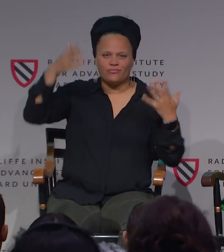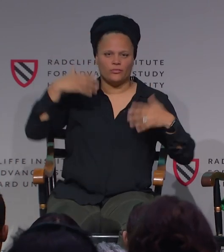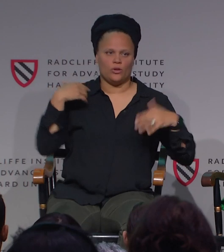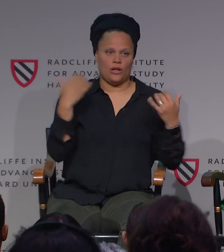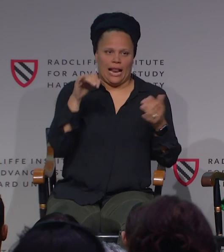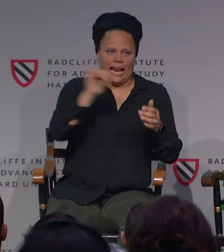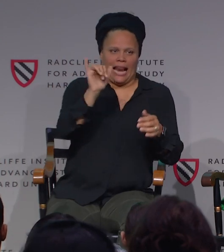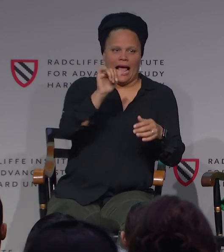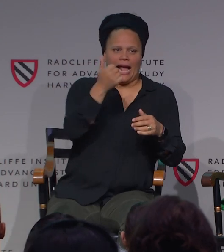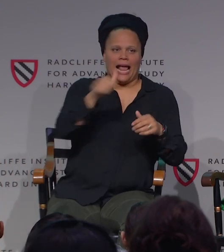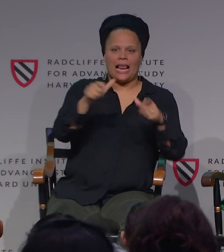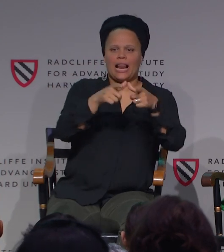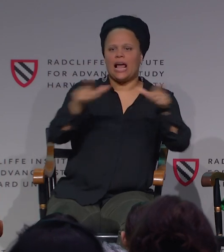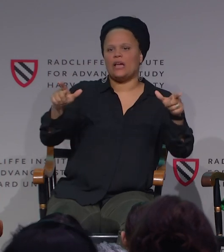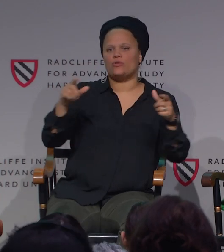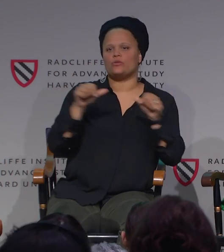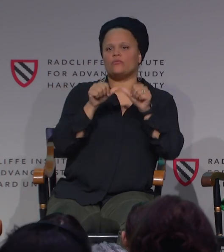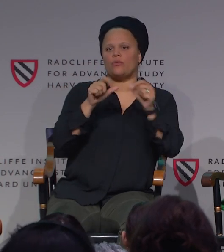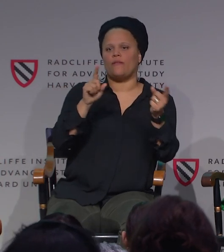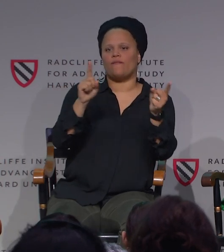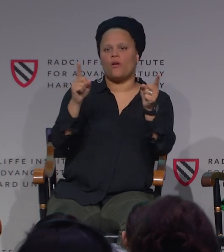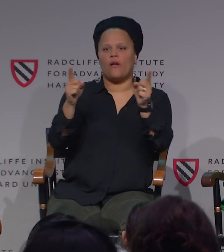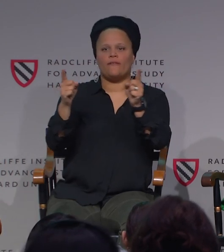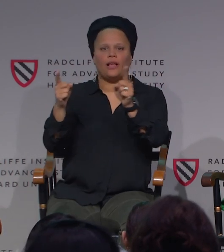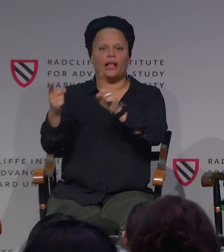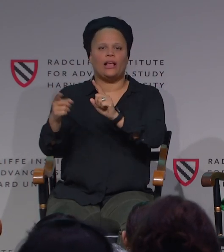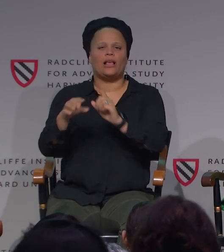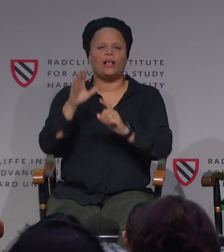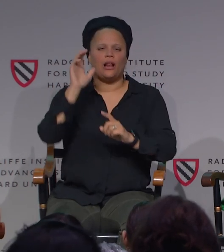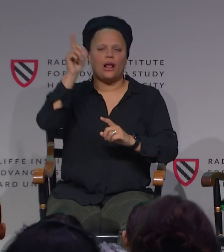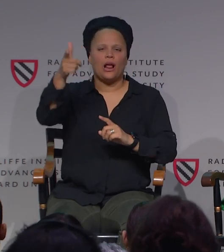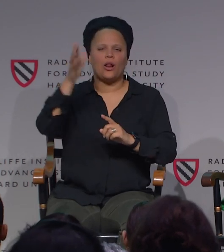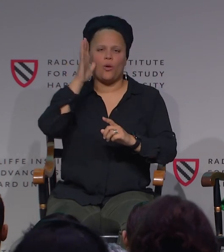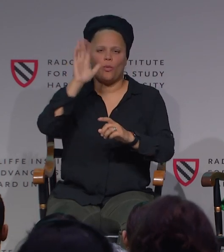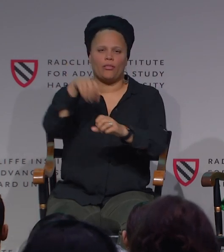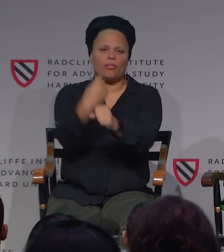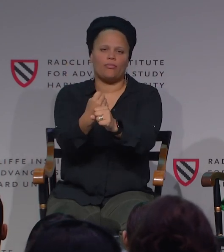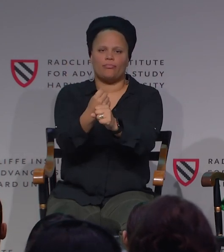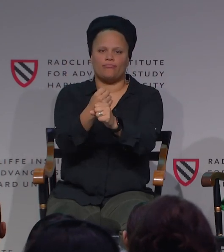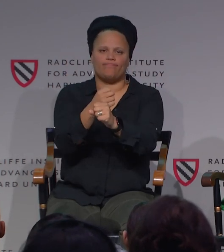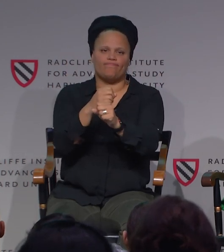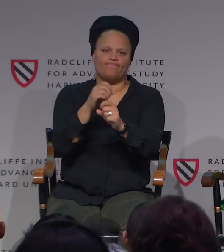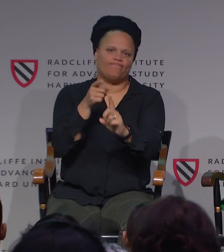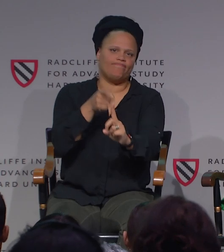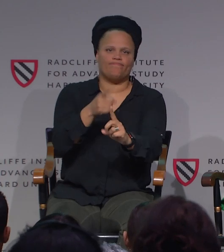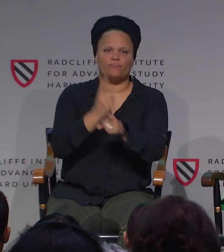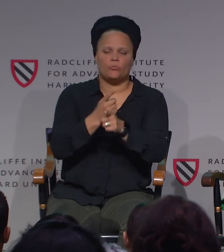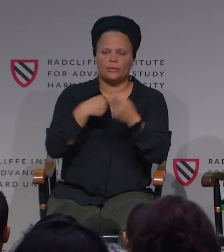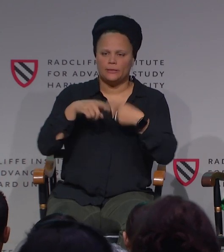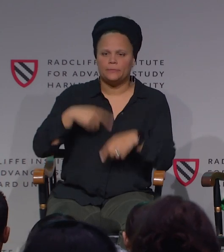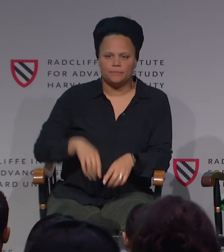whether that is a positive or negative attribute of that location. But again, it's something that is very fluid and evolving.